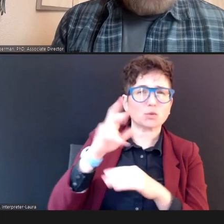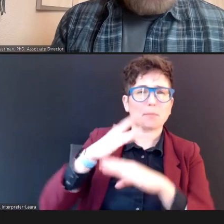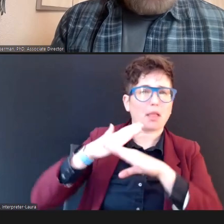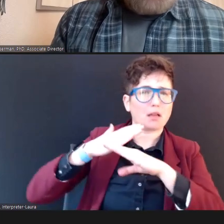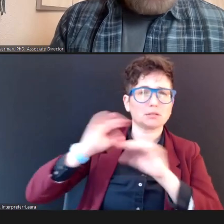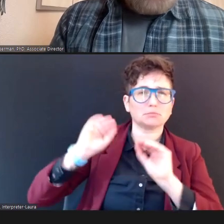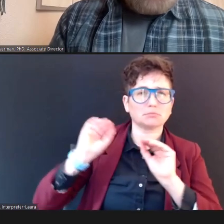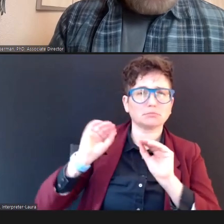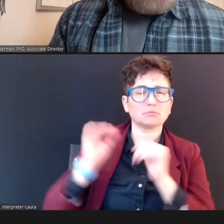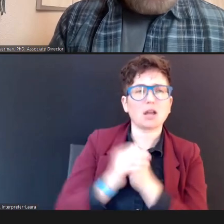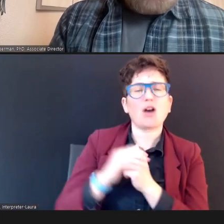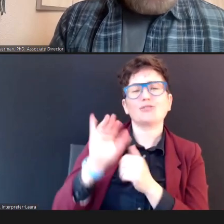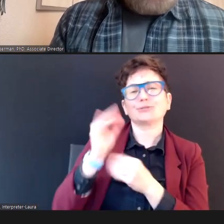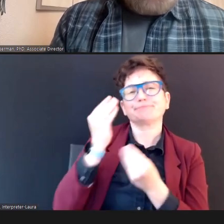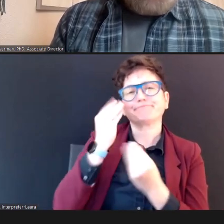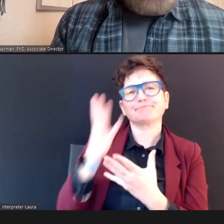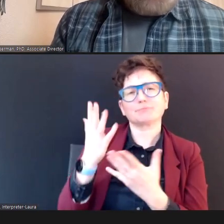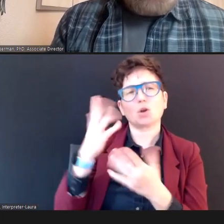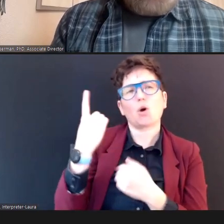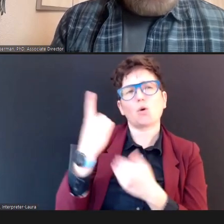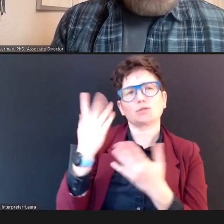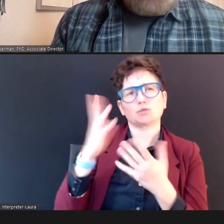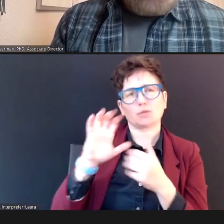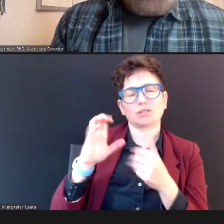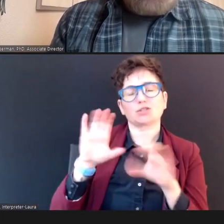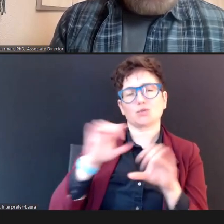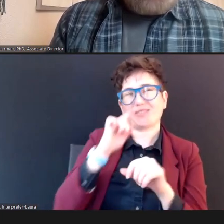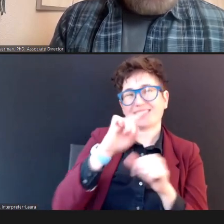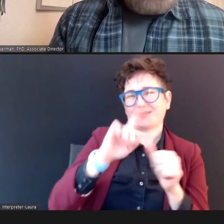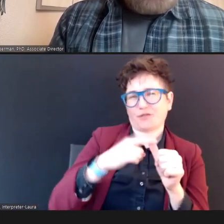Now, by the way, you'll always want to do this first, regardless of what screening method you're going to use.